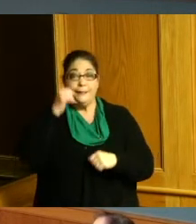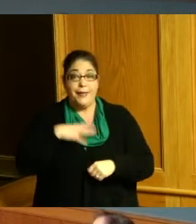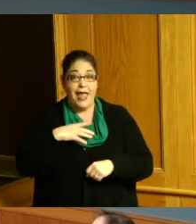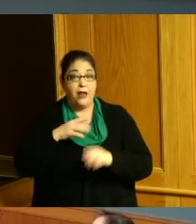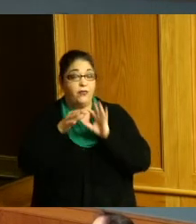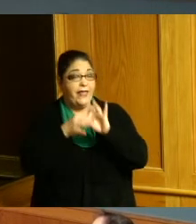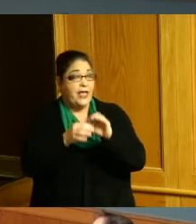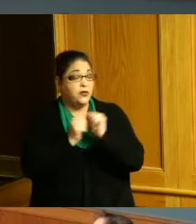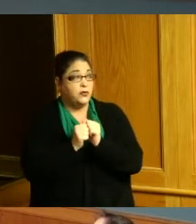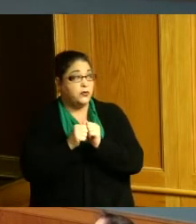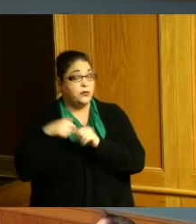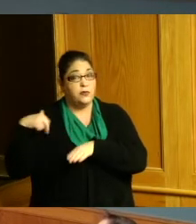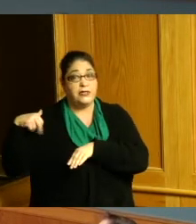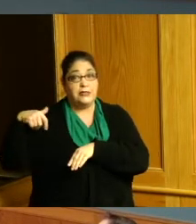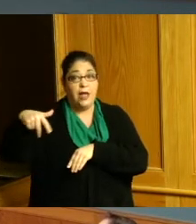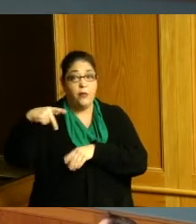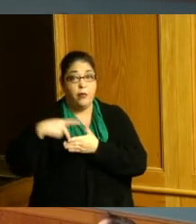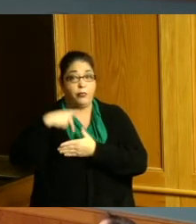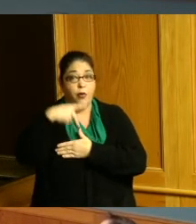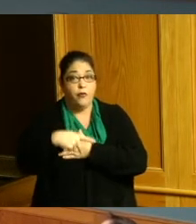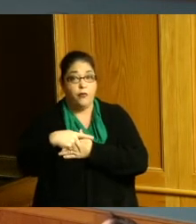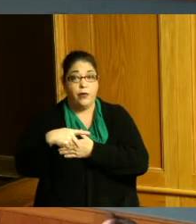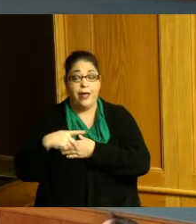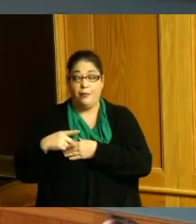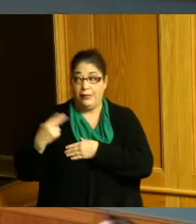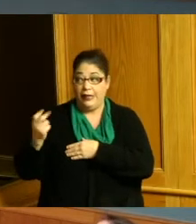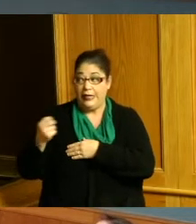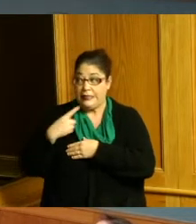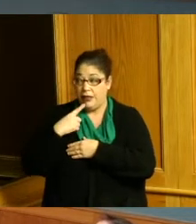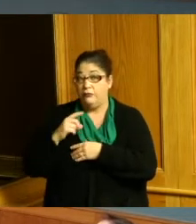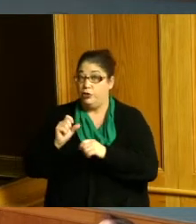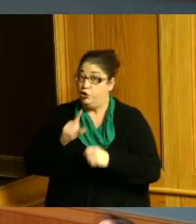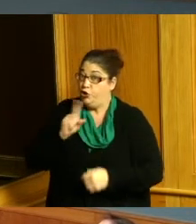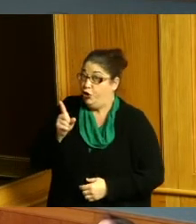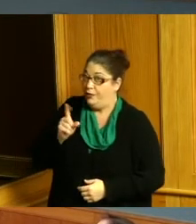well okay we'll see because we may have to okay Mr Blassingame